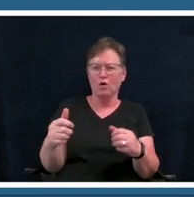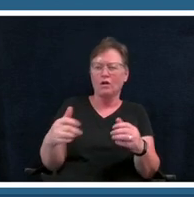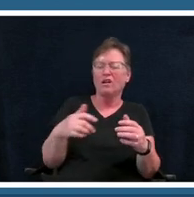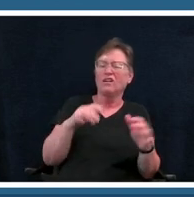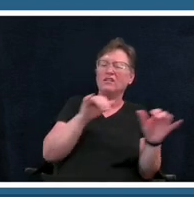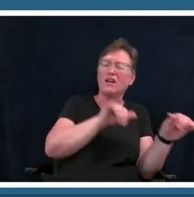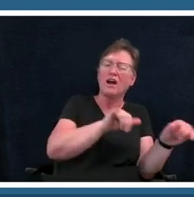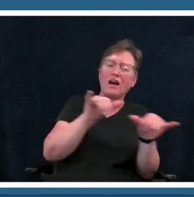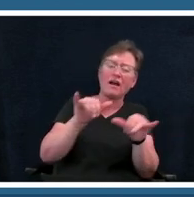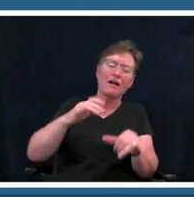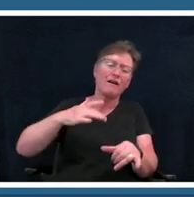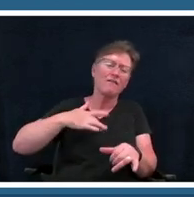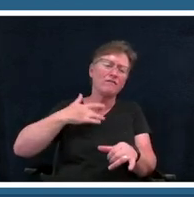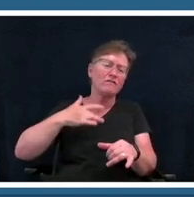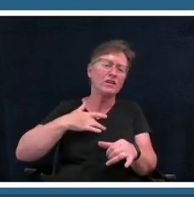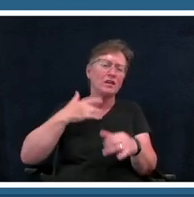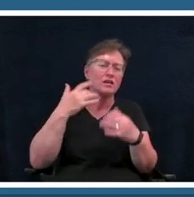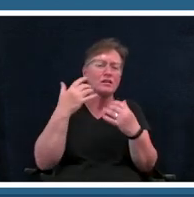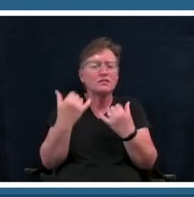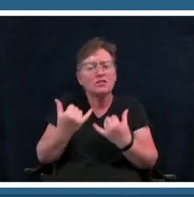today